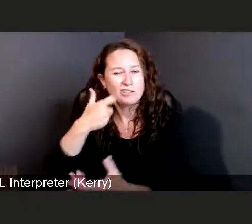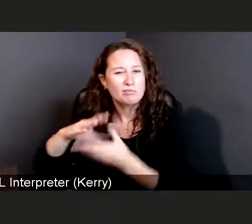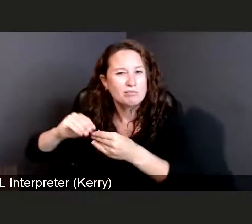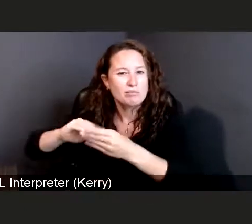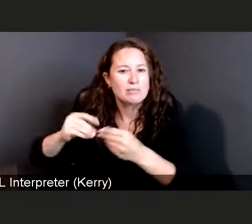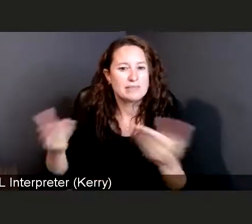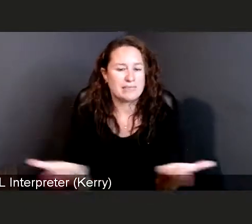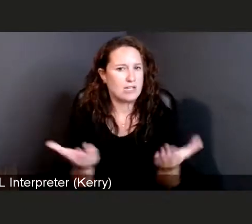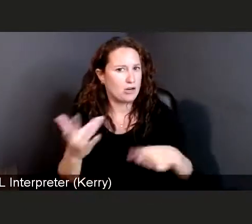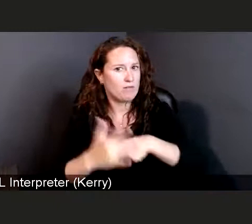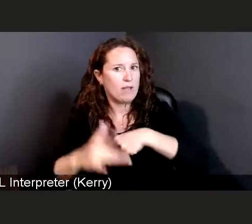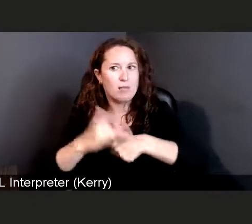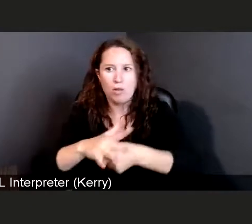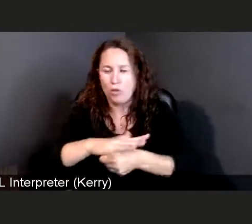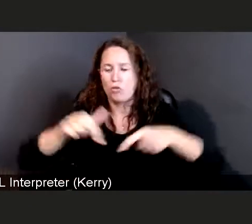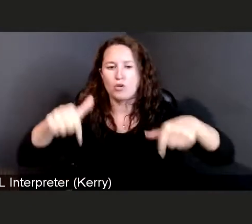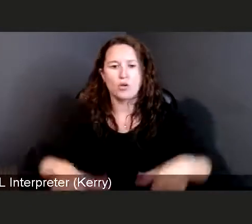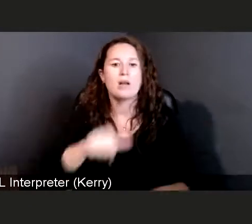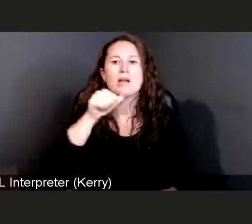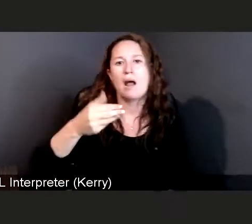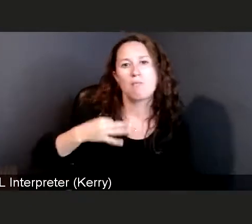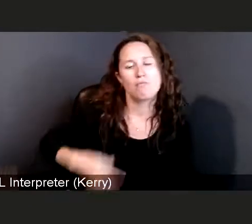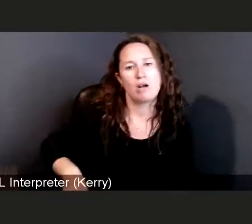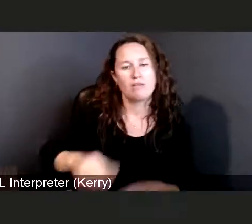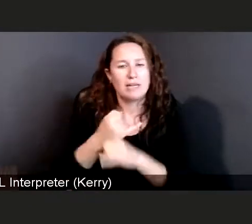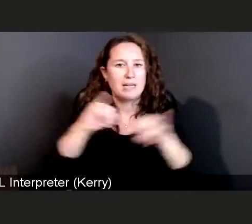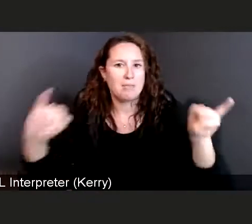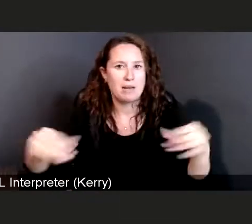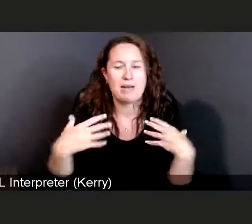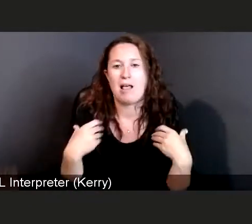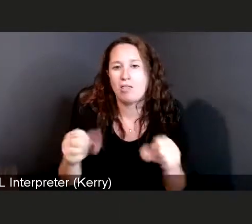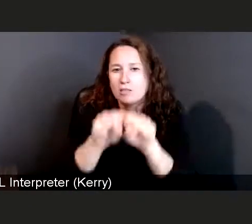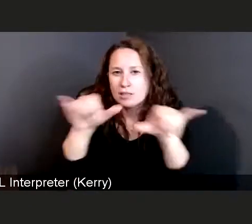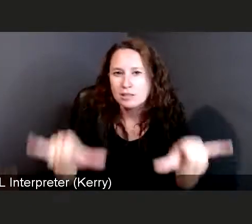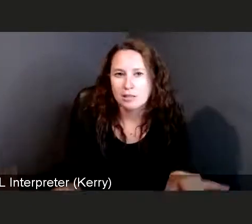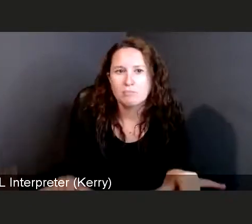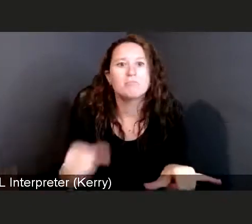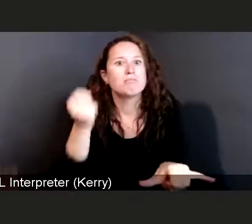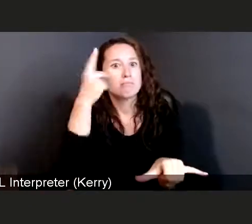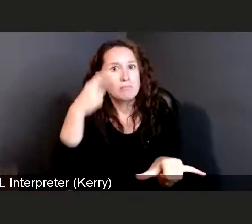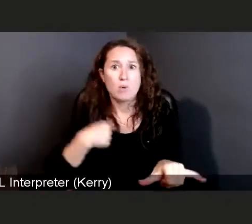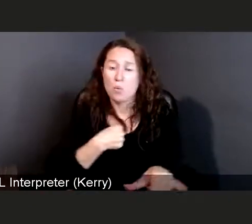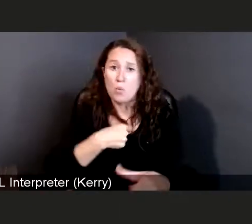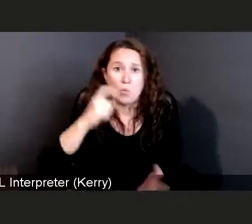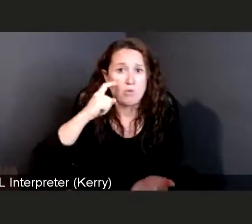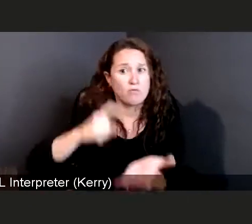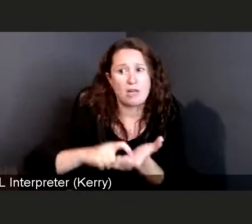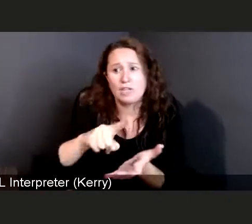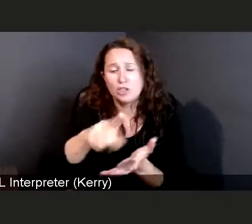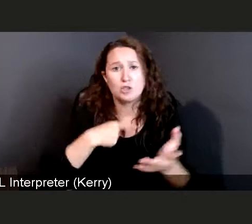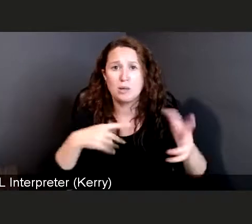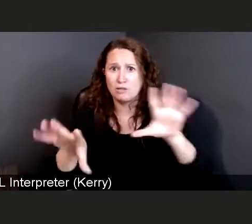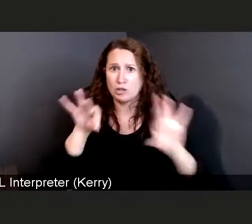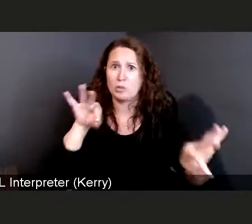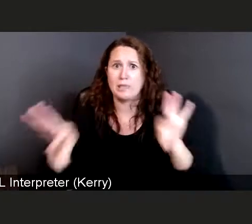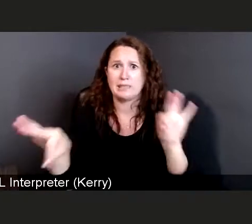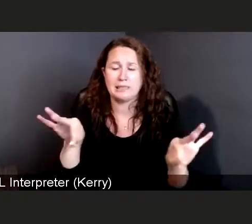independent community health system. We recognize that you have a choice, whether it be to take the vaccine, whether you wear a mask,